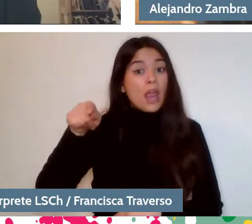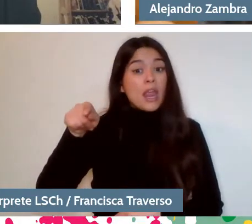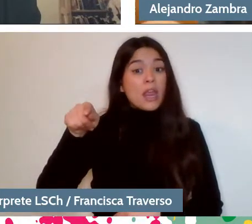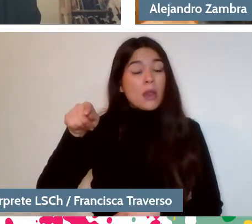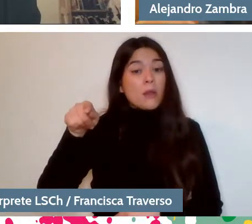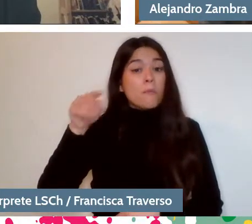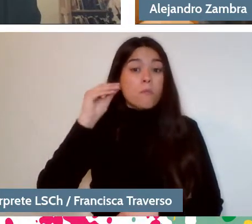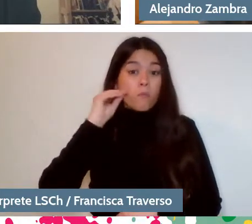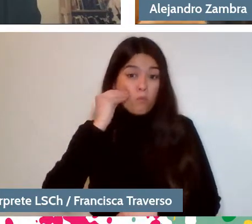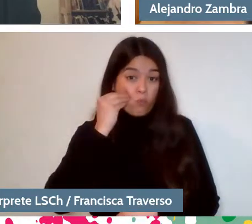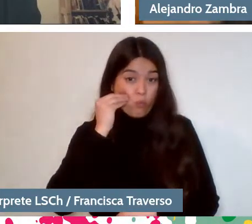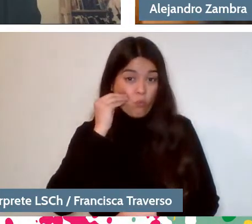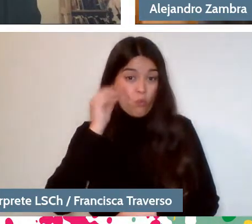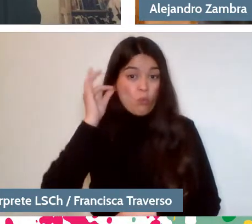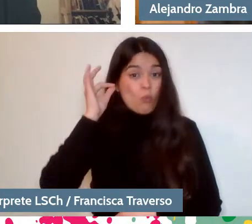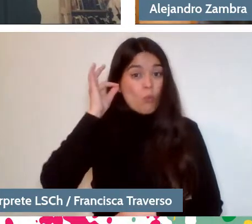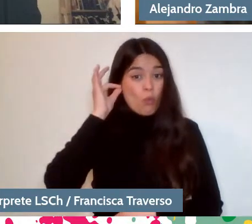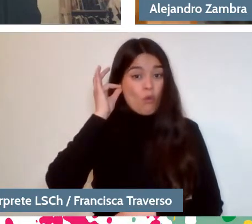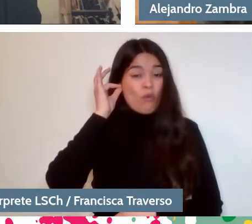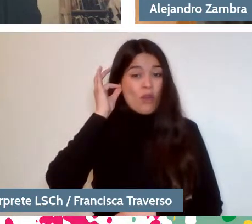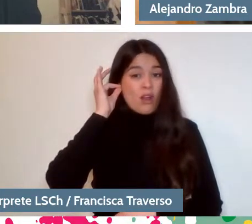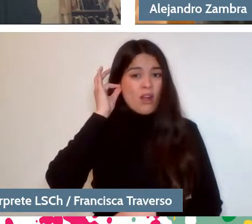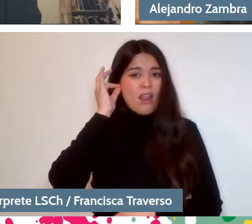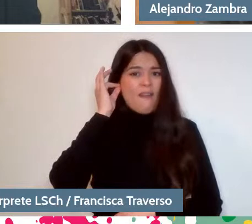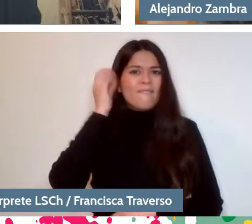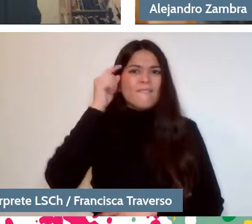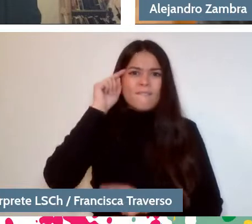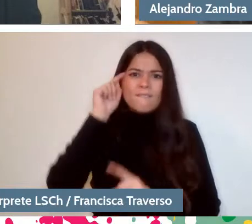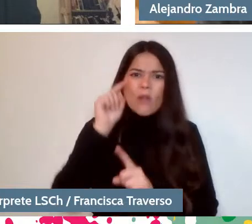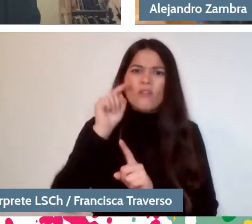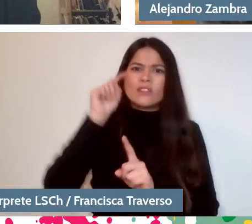really obsessed with writing and that's how she wrote.